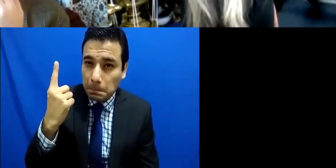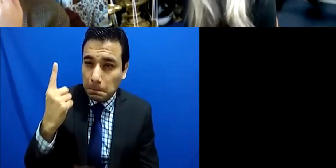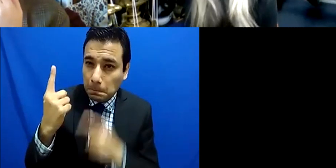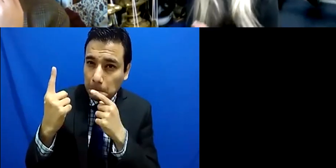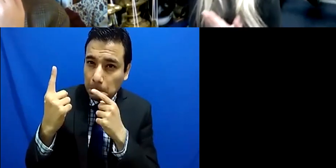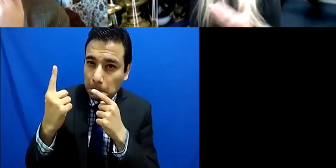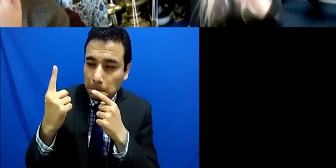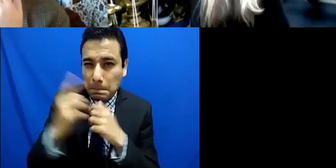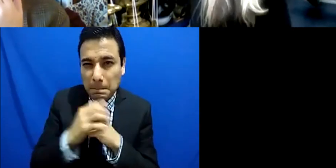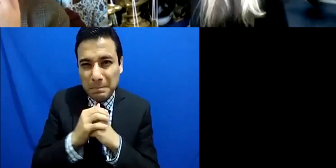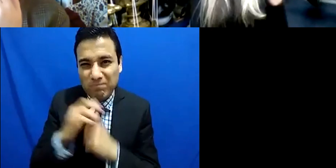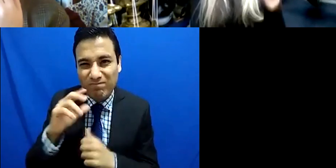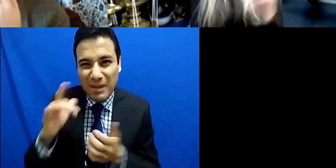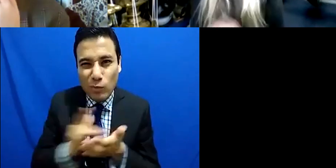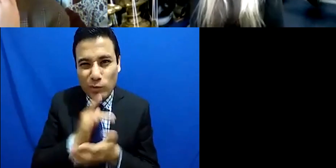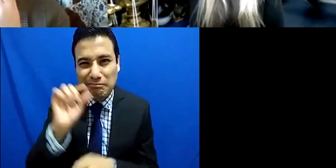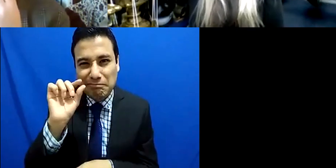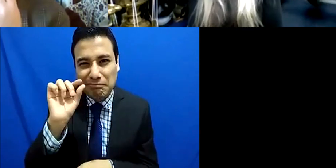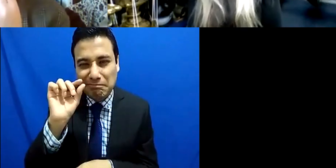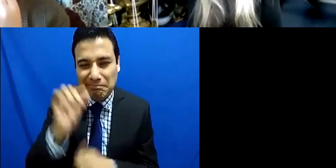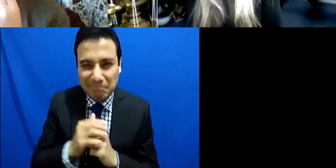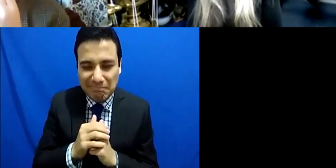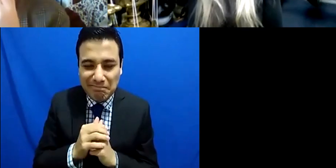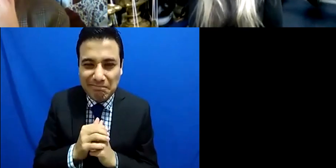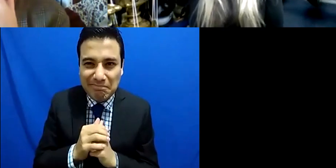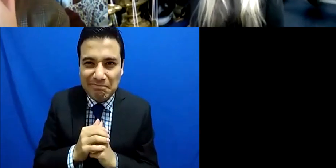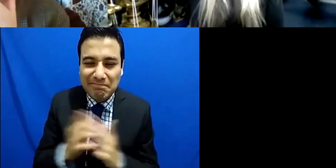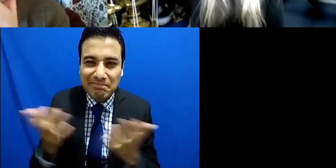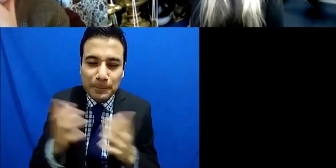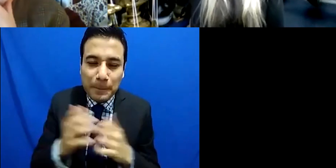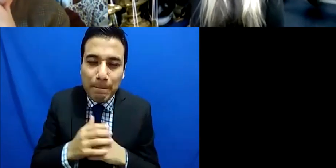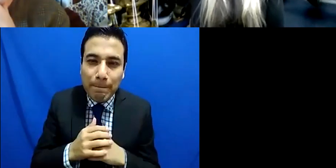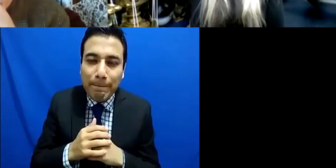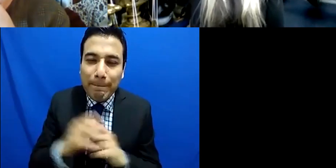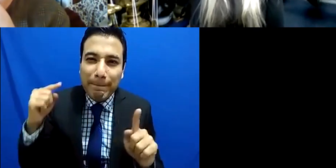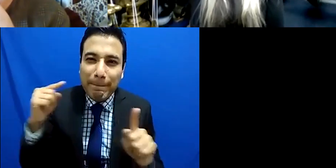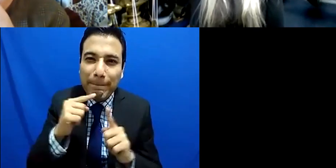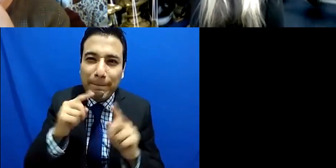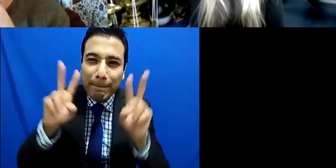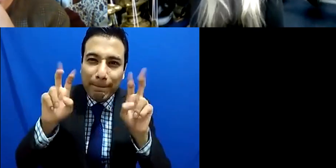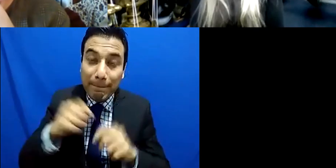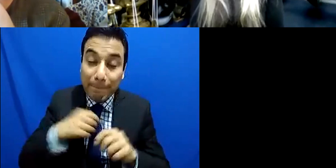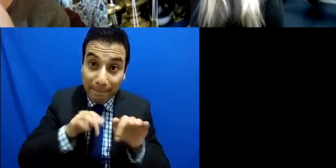in that that was a difficult thing for him to digest but really um the the staff members once